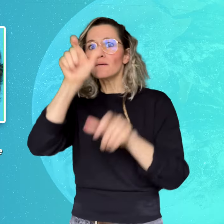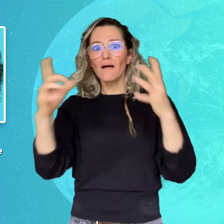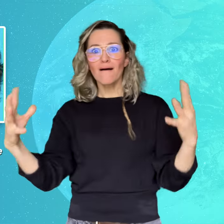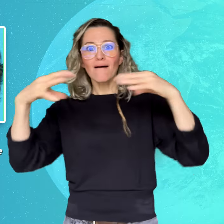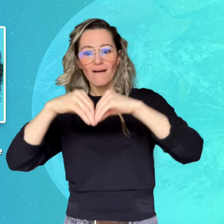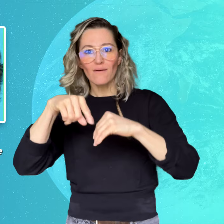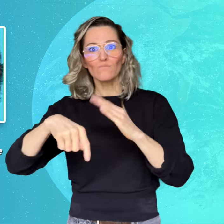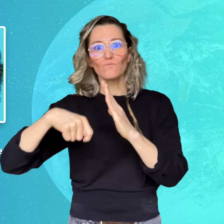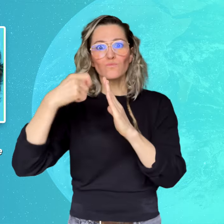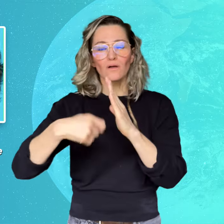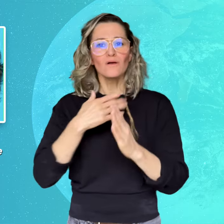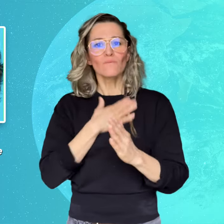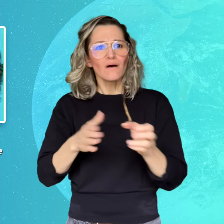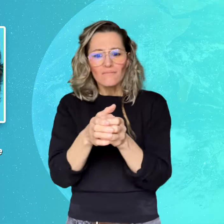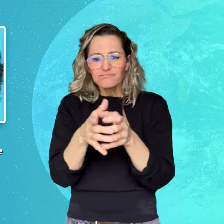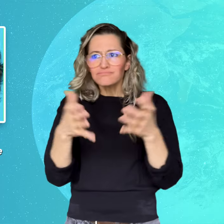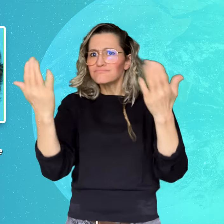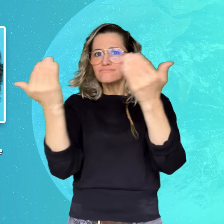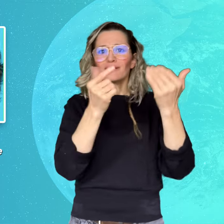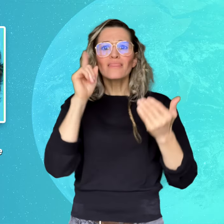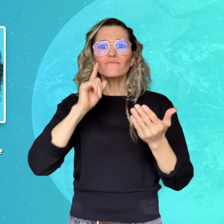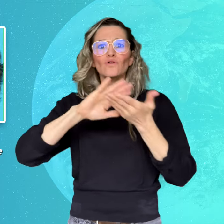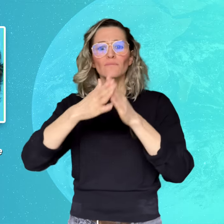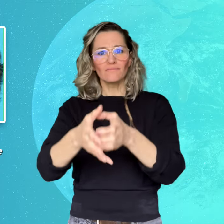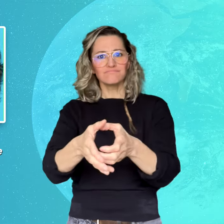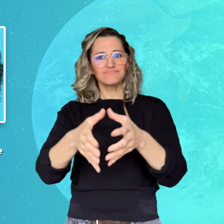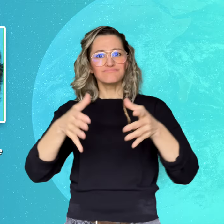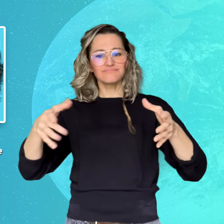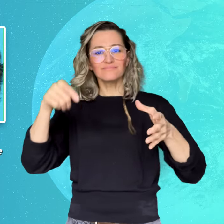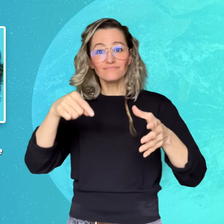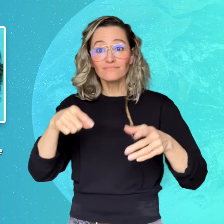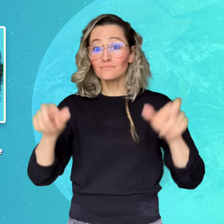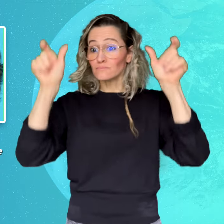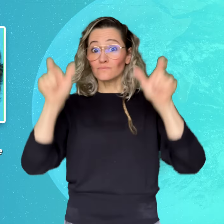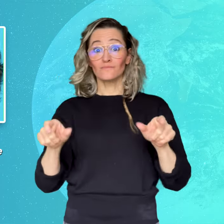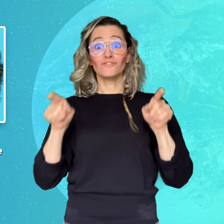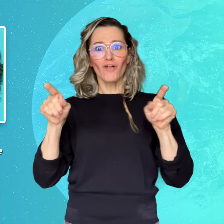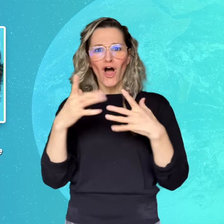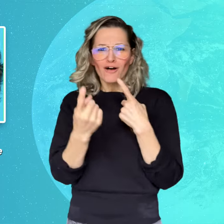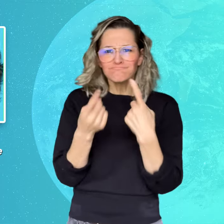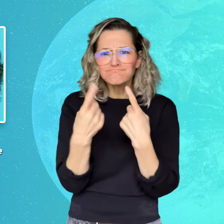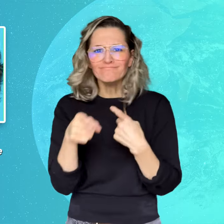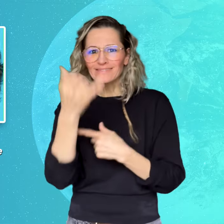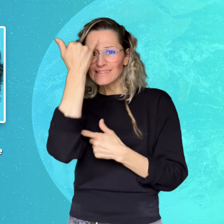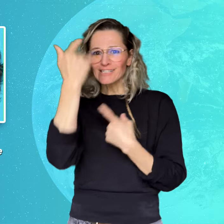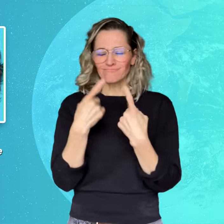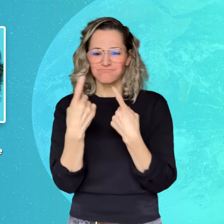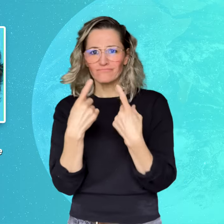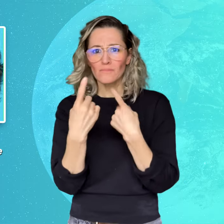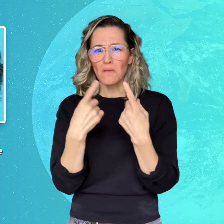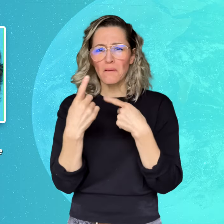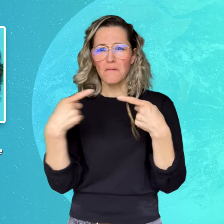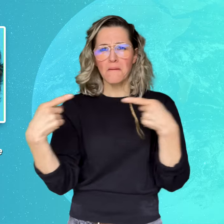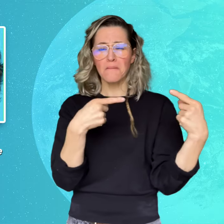as they disagreed over the direction of the communal farm.